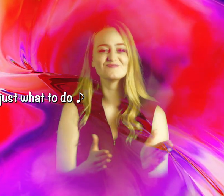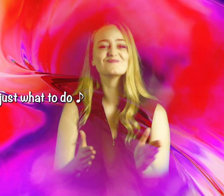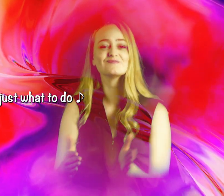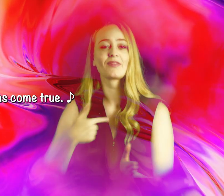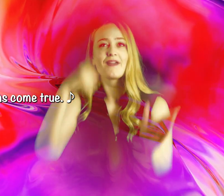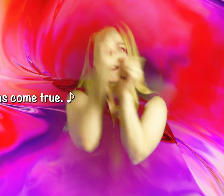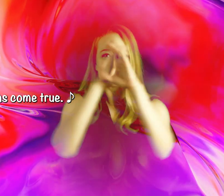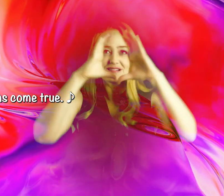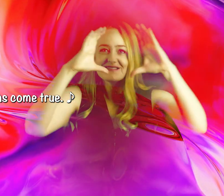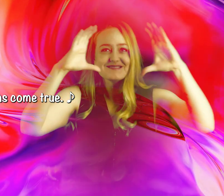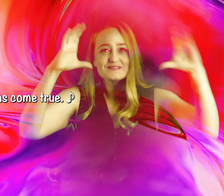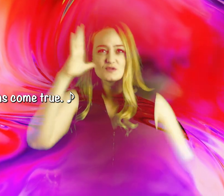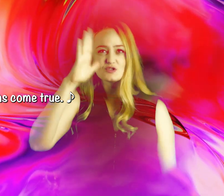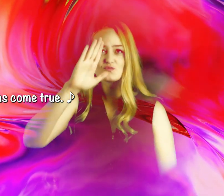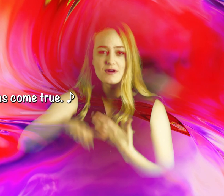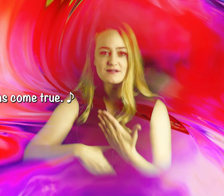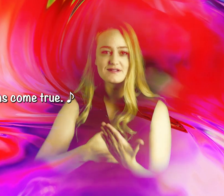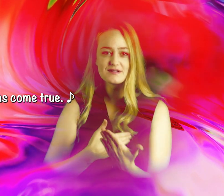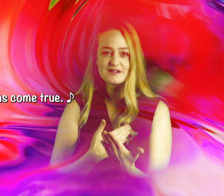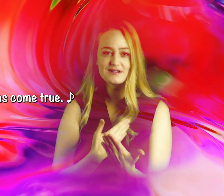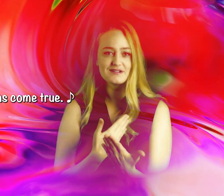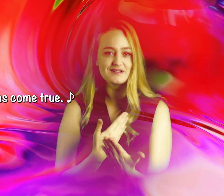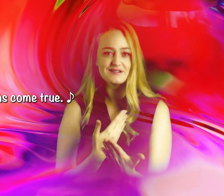To make my dreams come true.